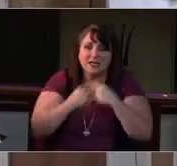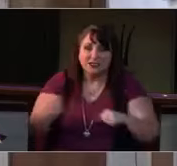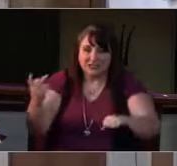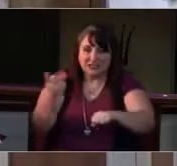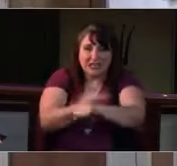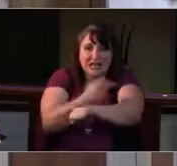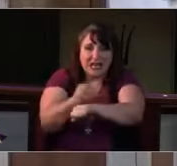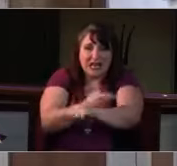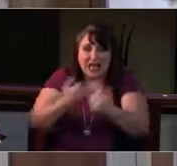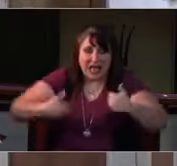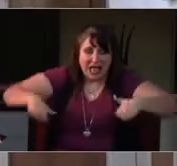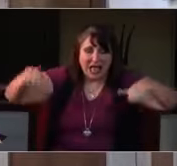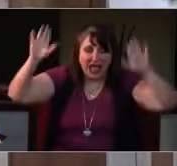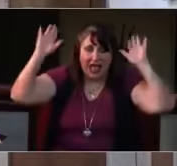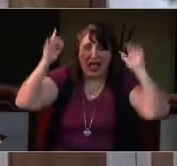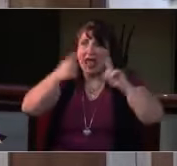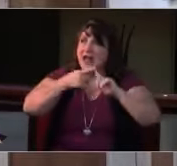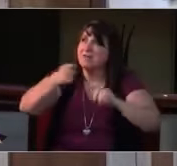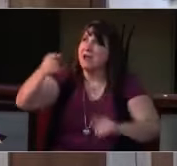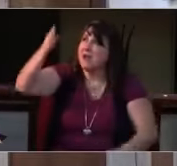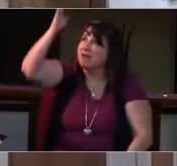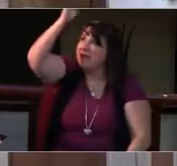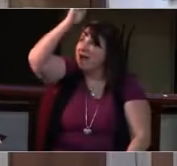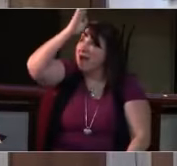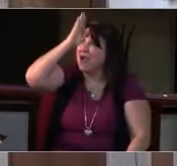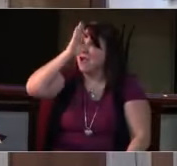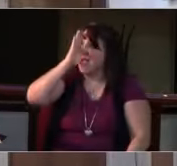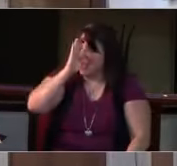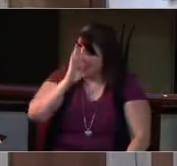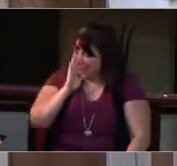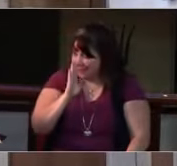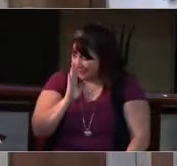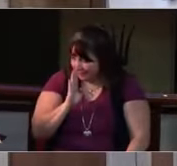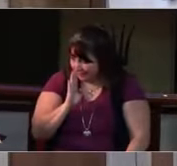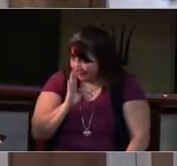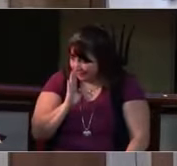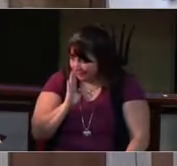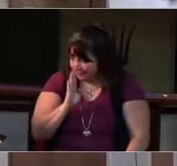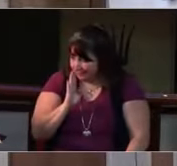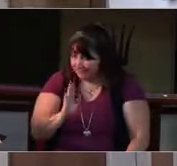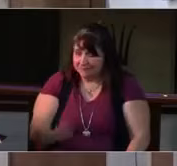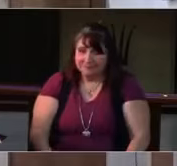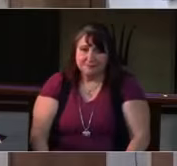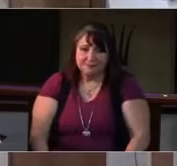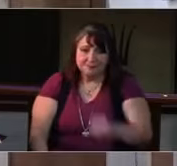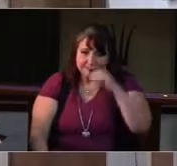the precious Lamb of God.